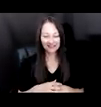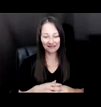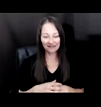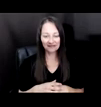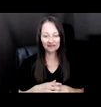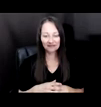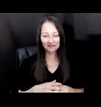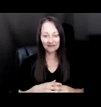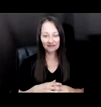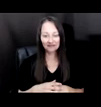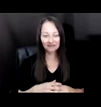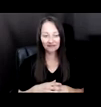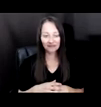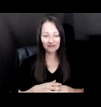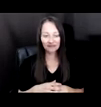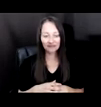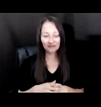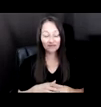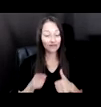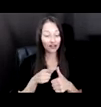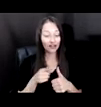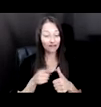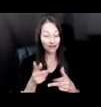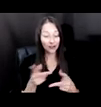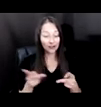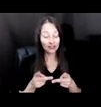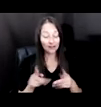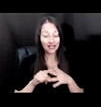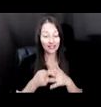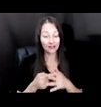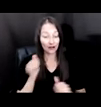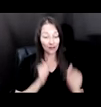THE FIRST PLACE I STARTED PERFORMING WAS WITH MY MOM WHO'S A STORYTELLER FROM THE HAUDI NISHONI